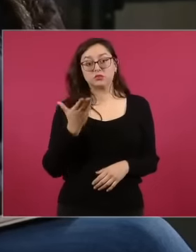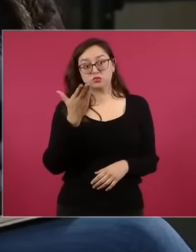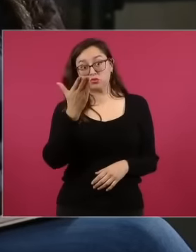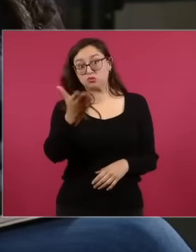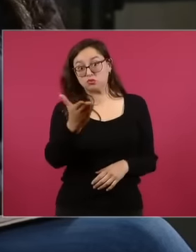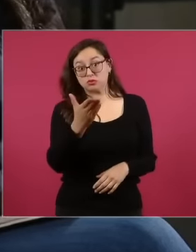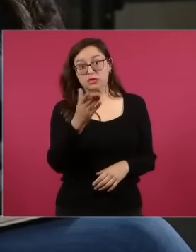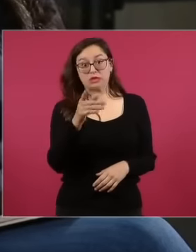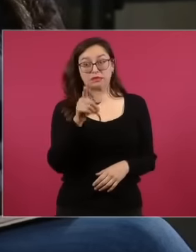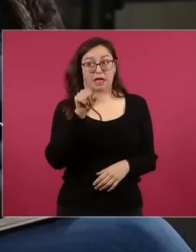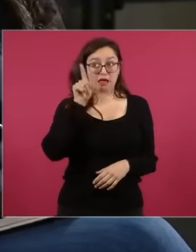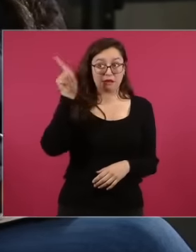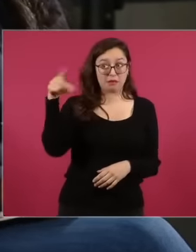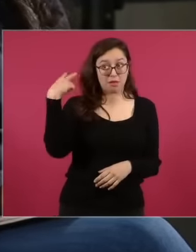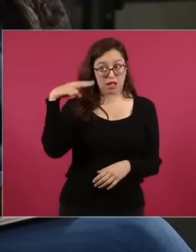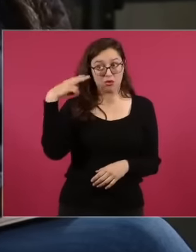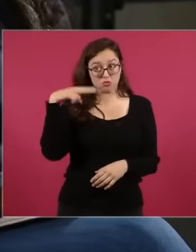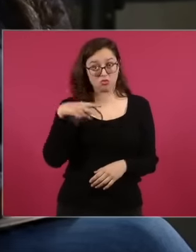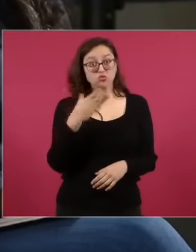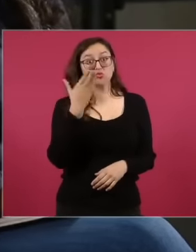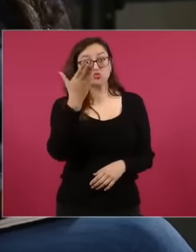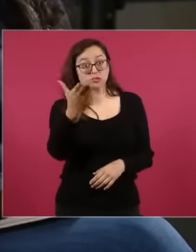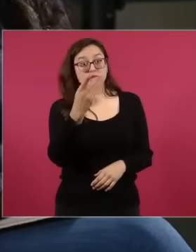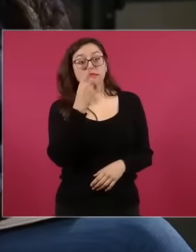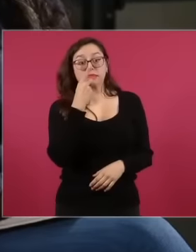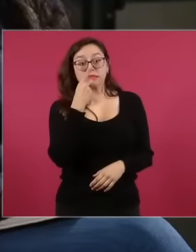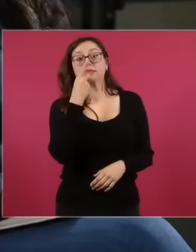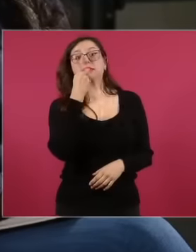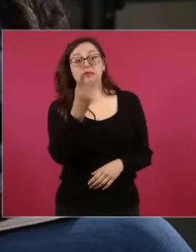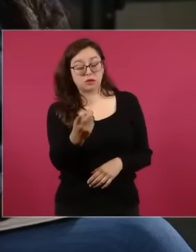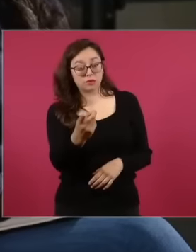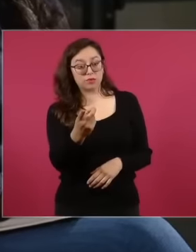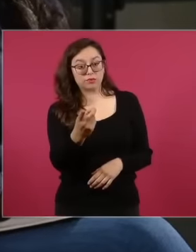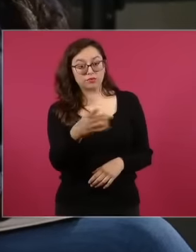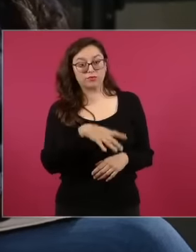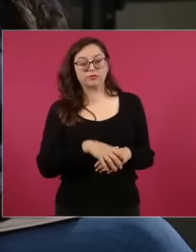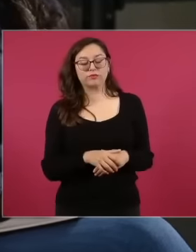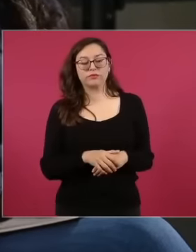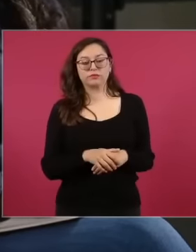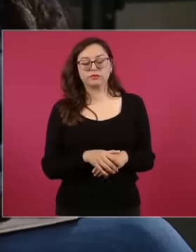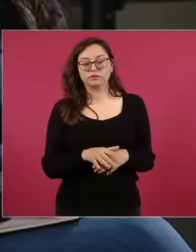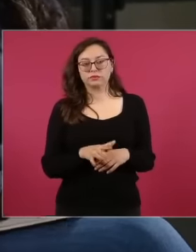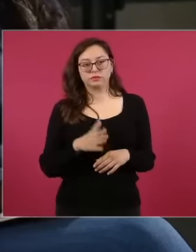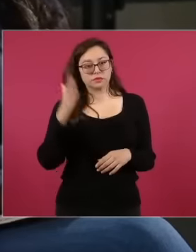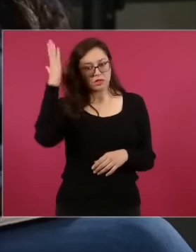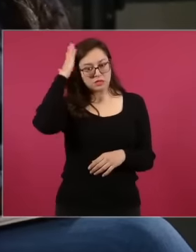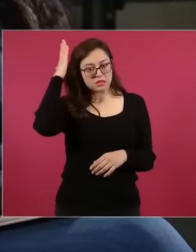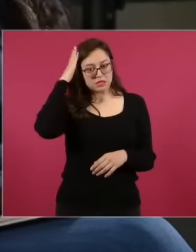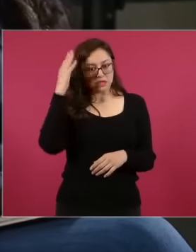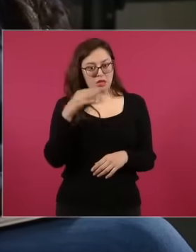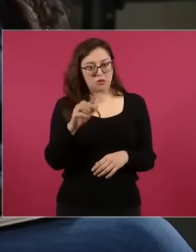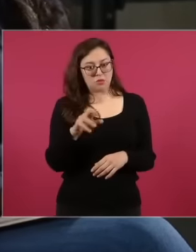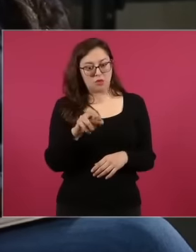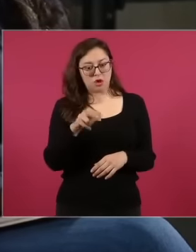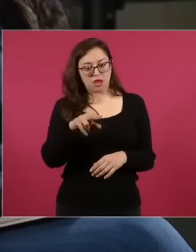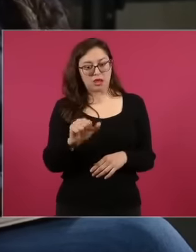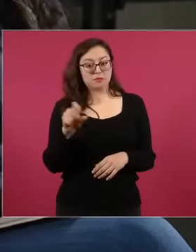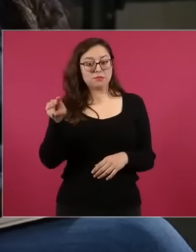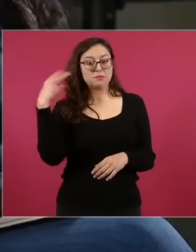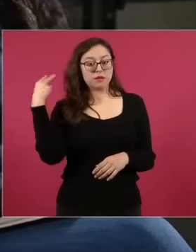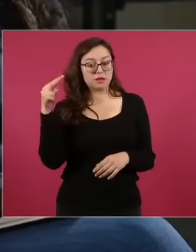Veracruz, you were talking to the Morena party, the leaders of the Morena party in Veracruz and You